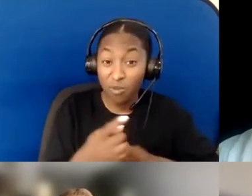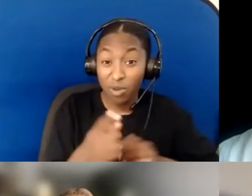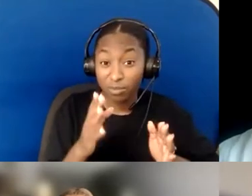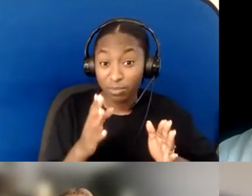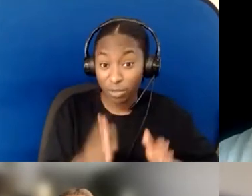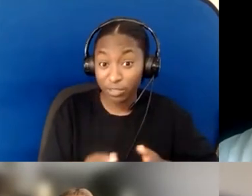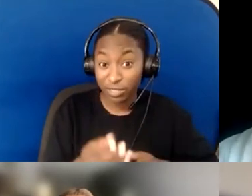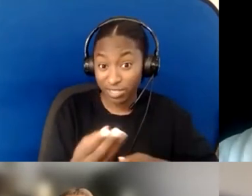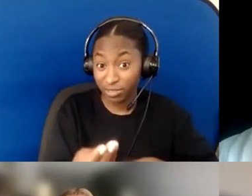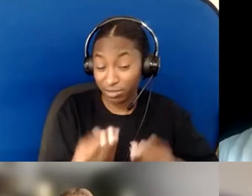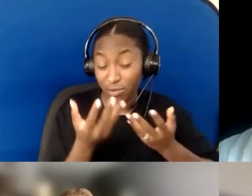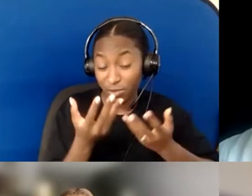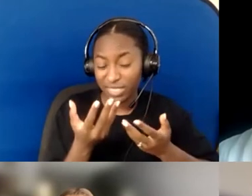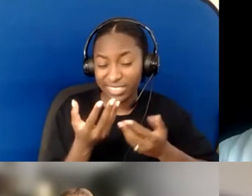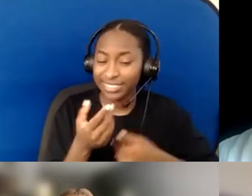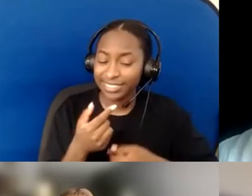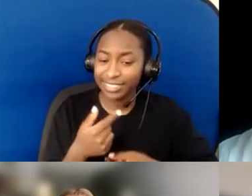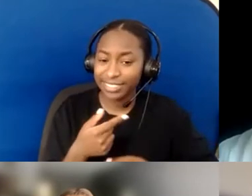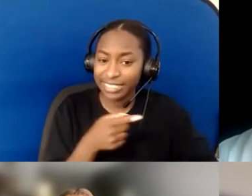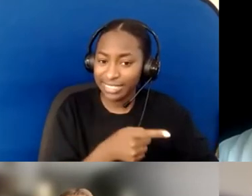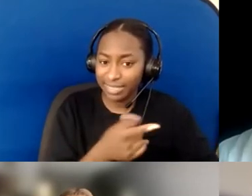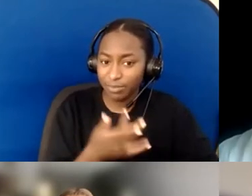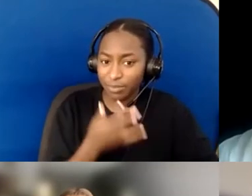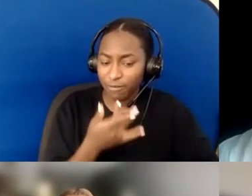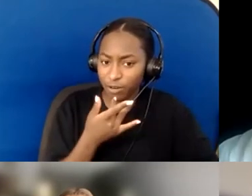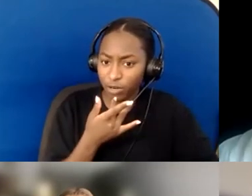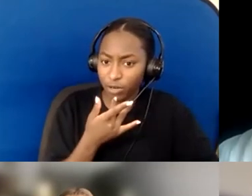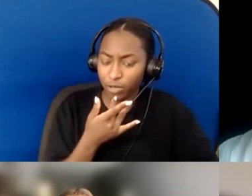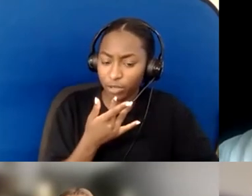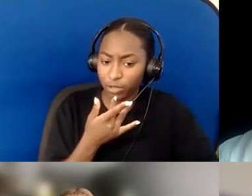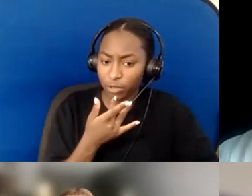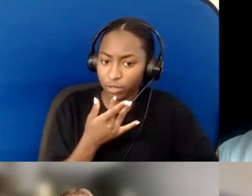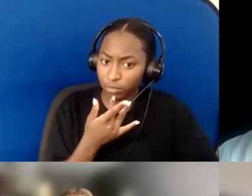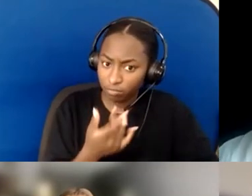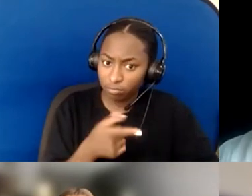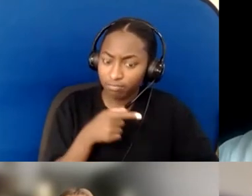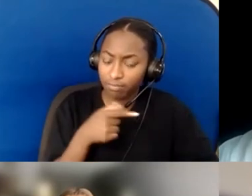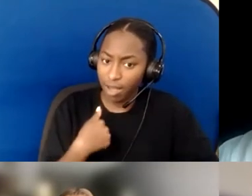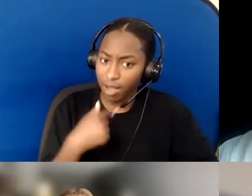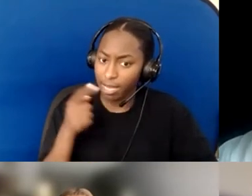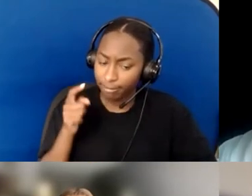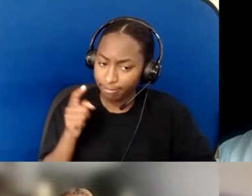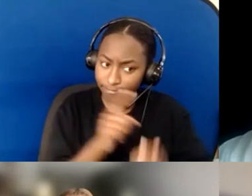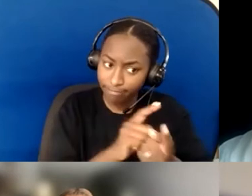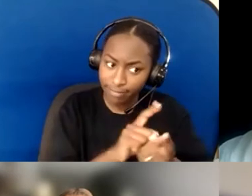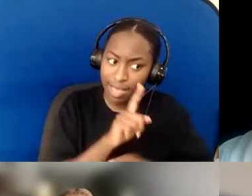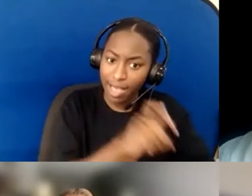about how to prepare communion for him when he has trouble grasping the cup